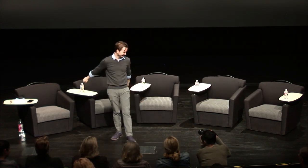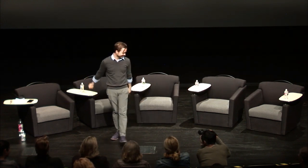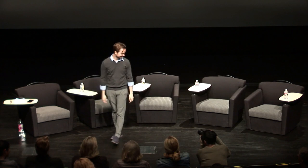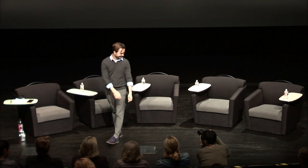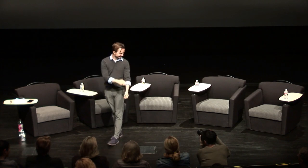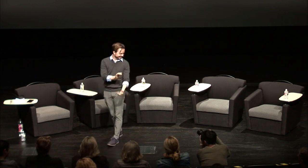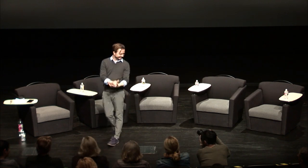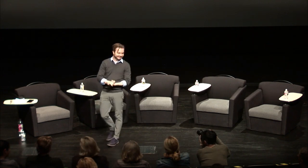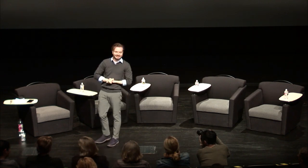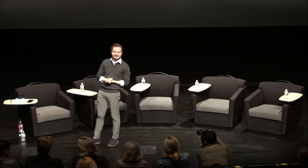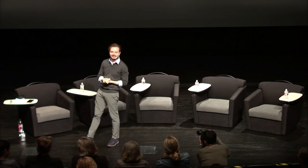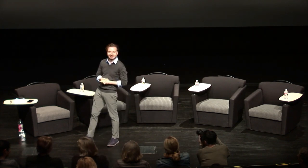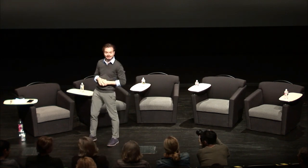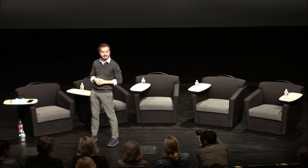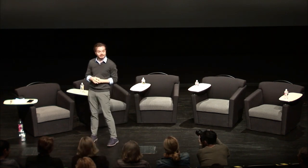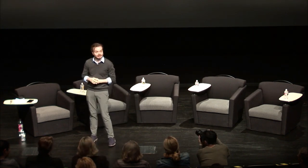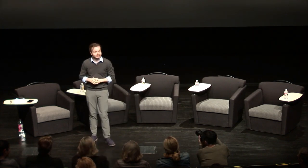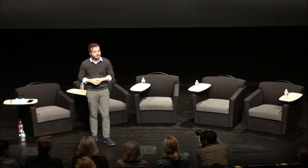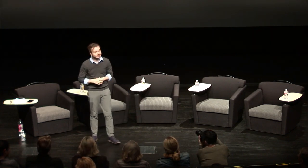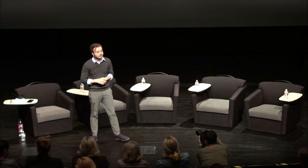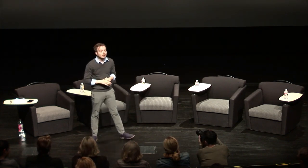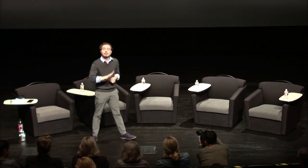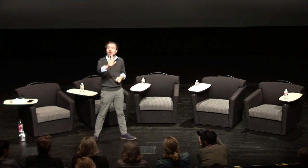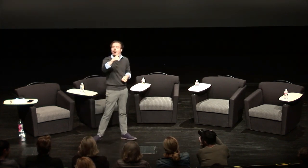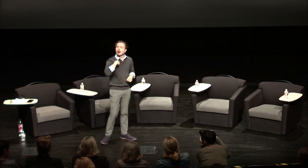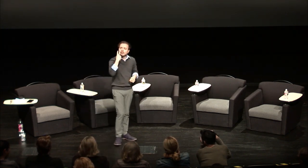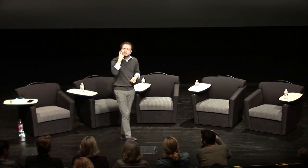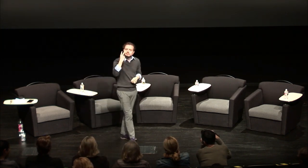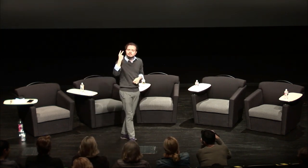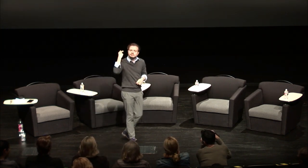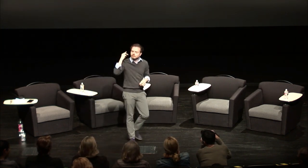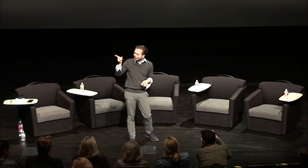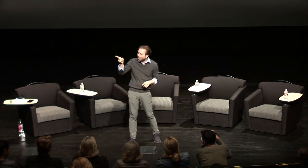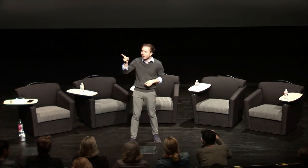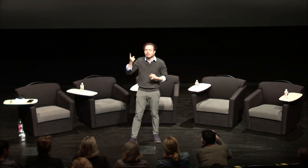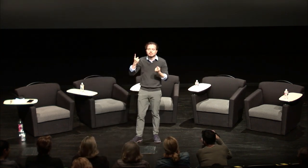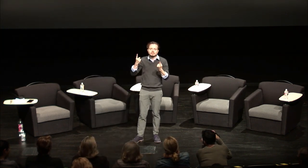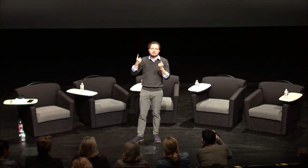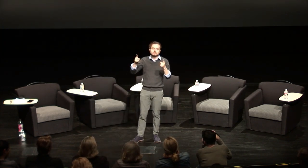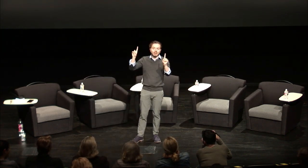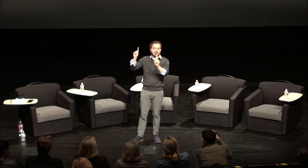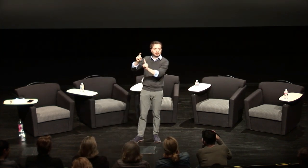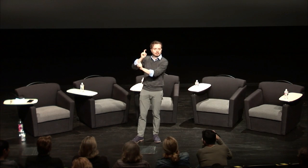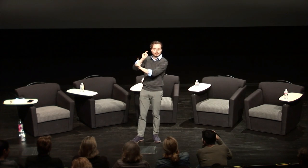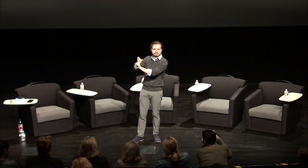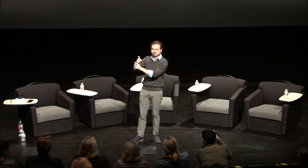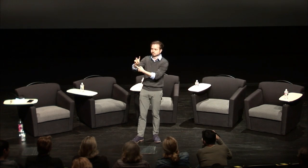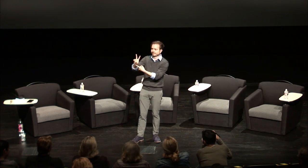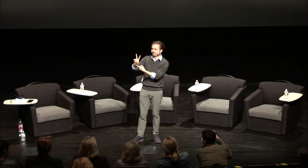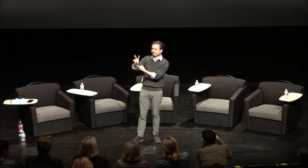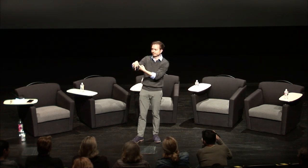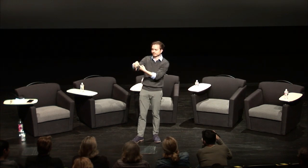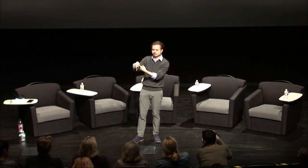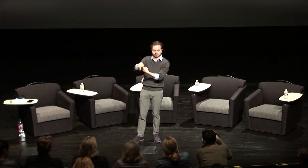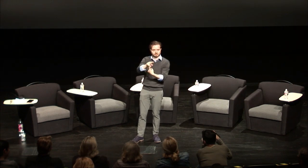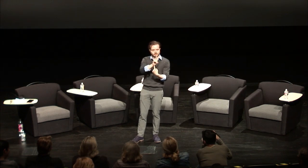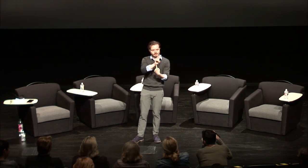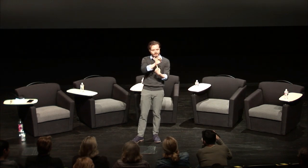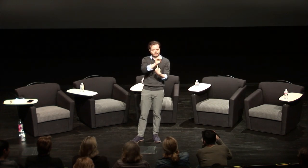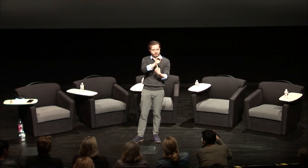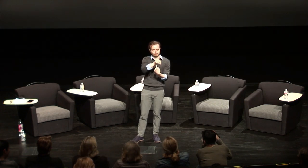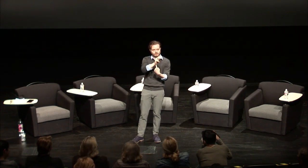make for me but I remember that when my dad got his first videophone